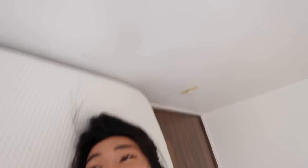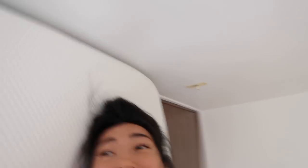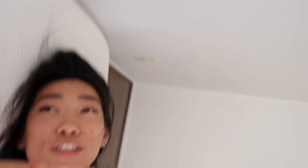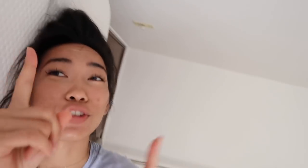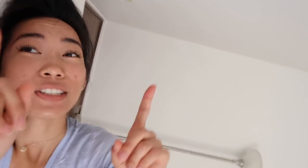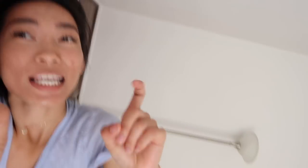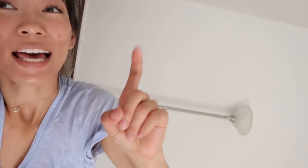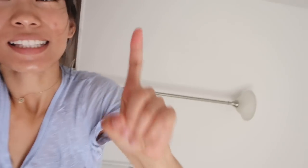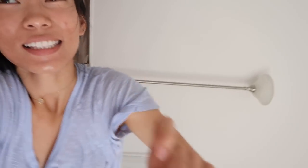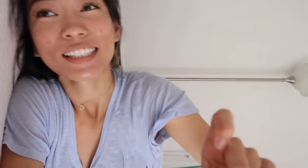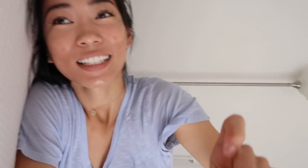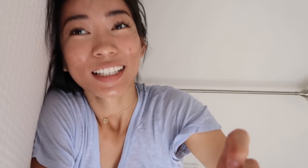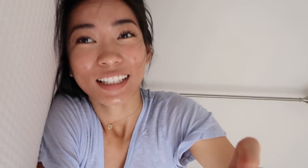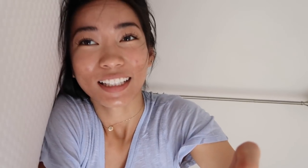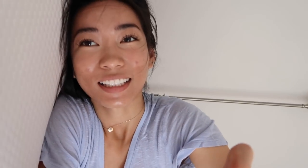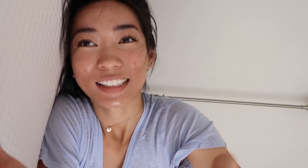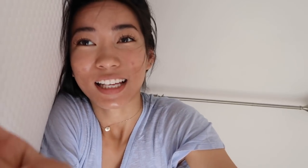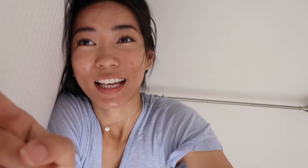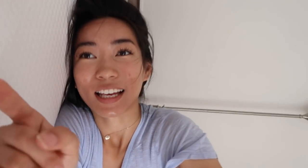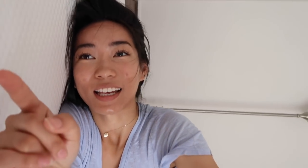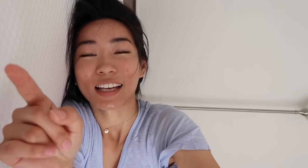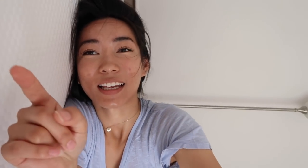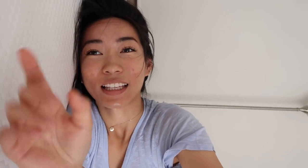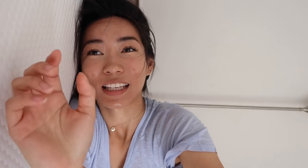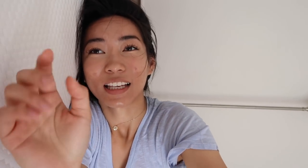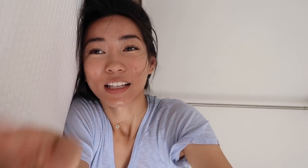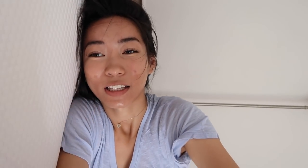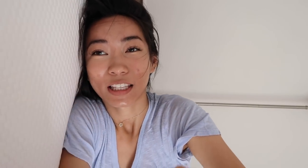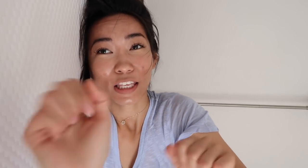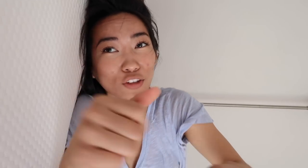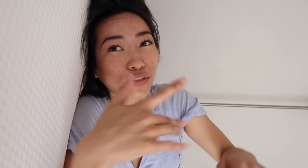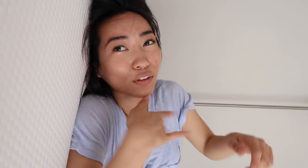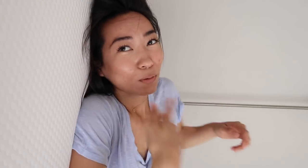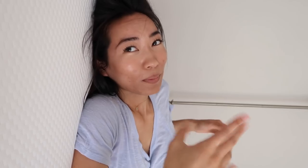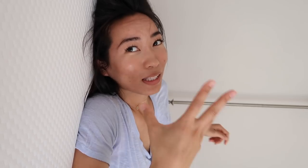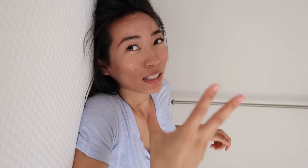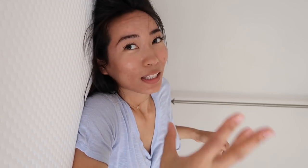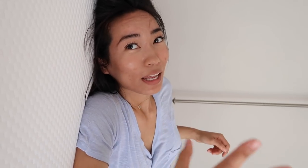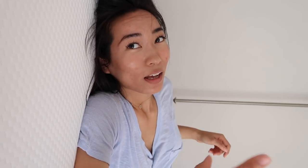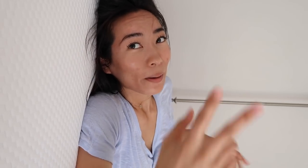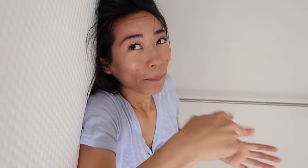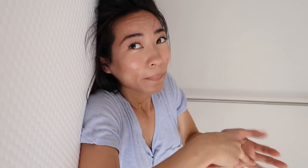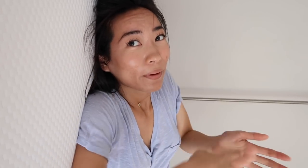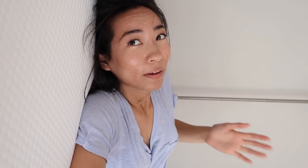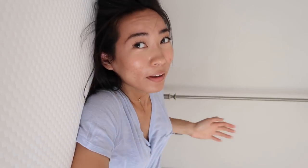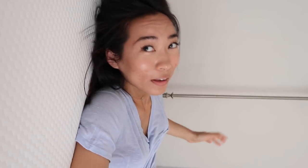the actual test is can you feel me get up?